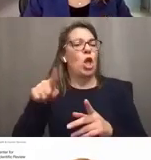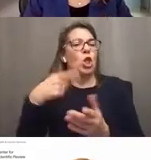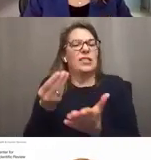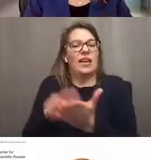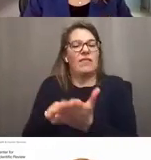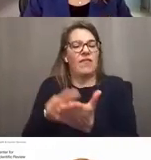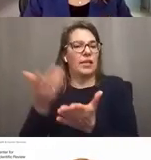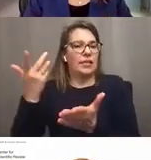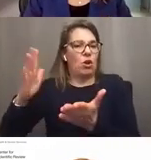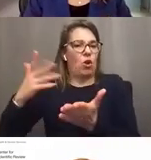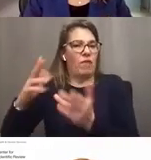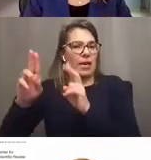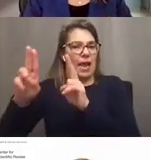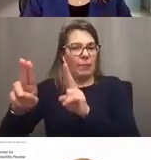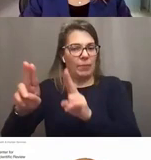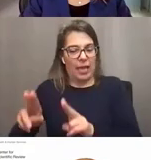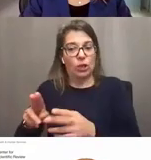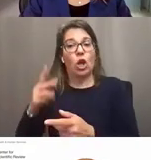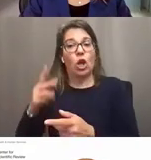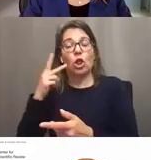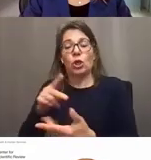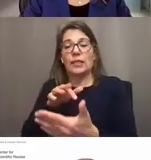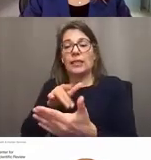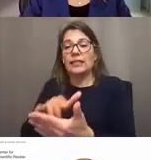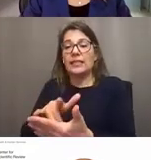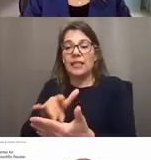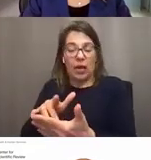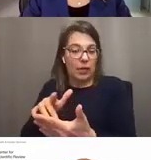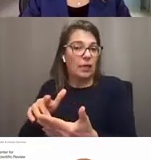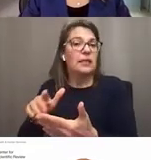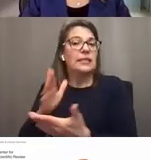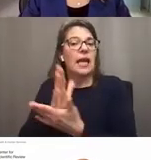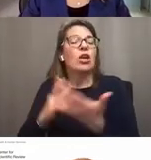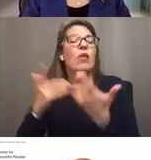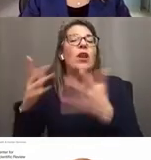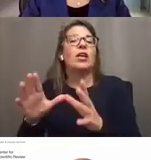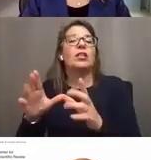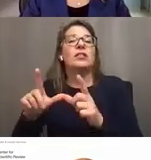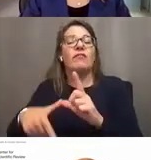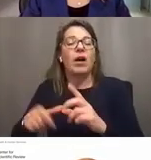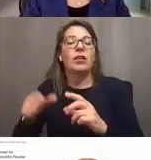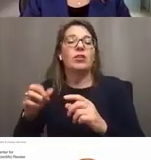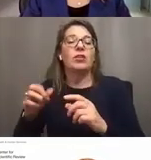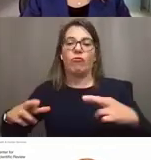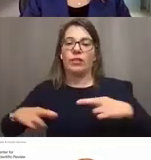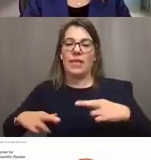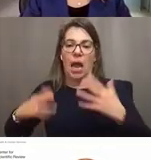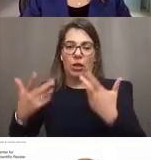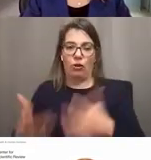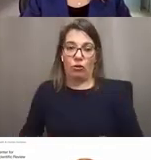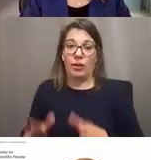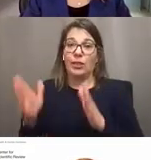and it includes study sections that are now defunct or retired. Now next slide, so this is where we get to talk about ART.